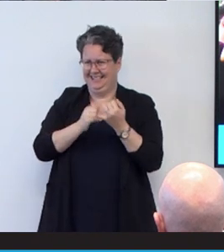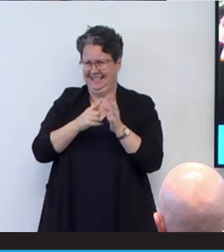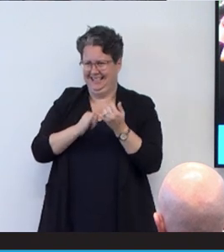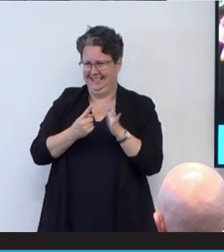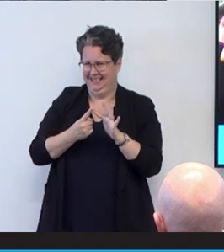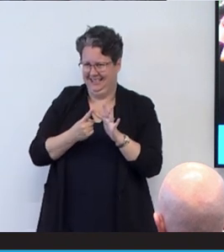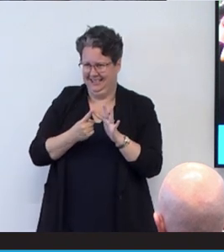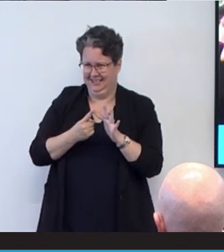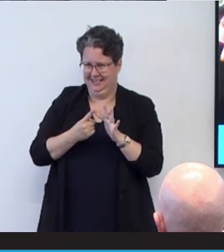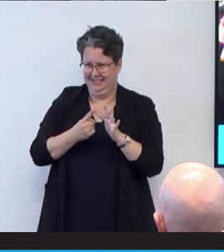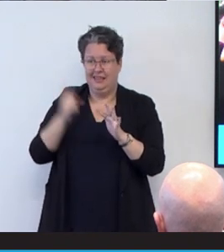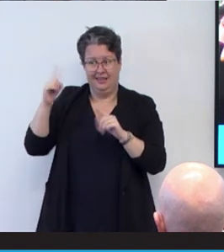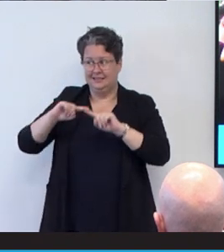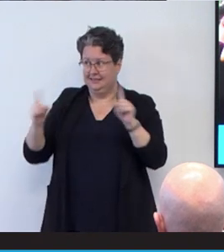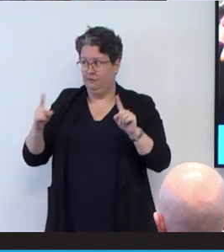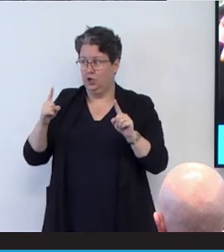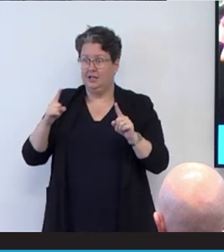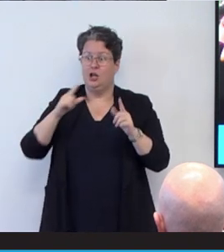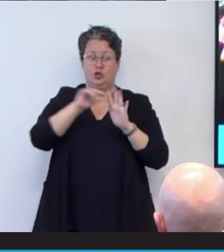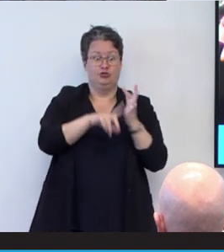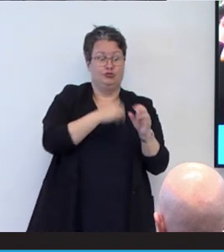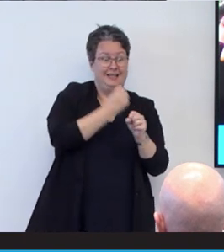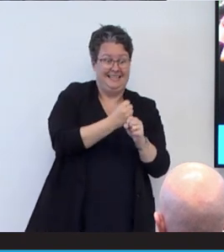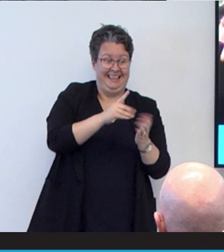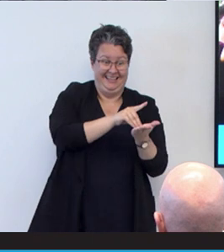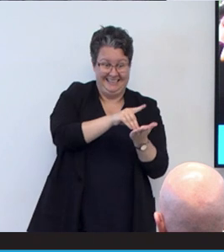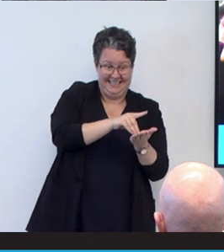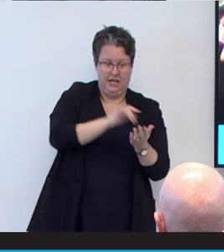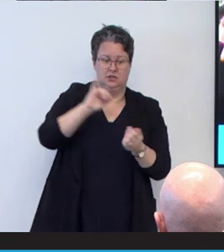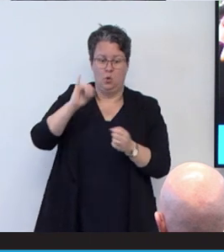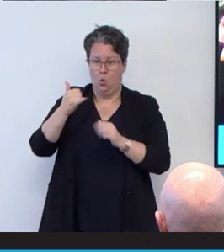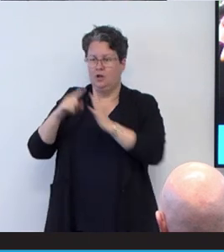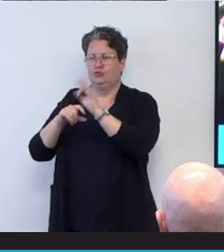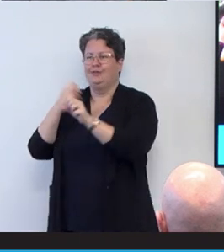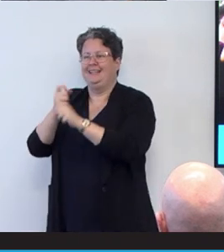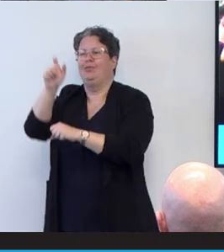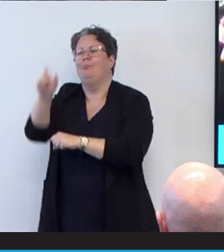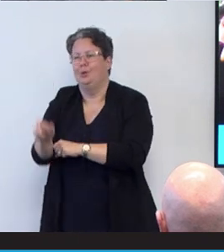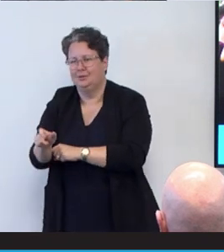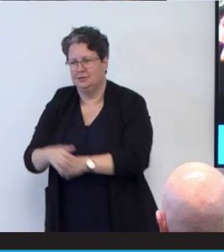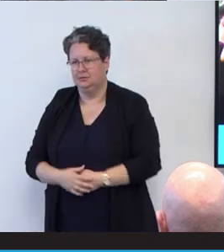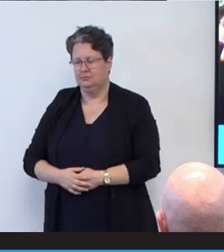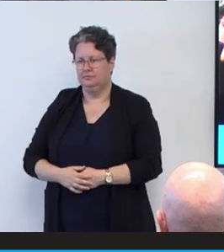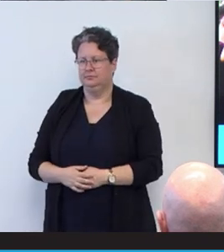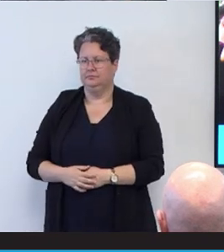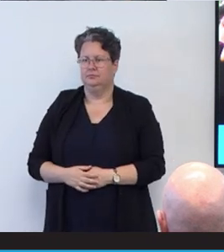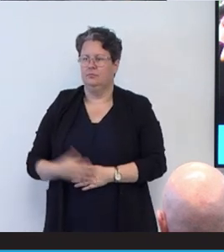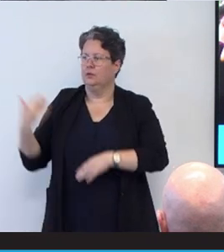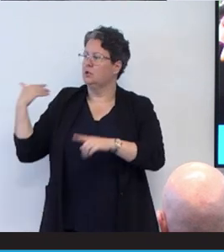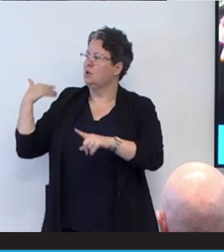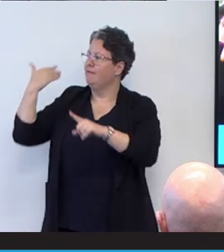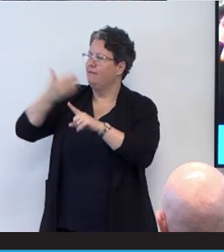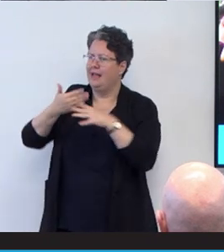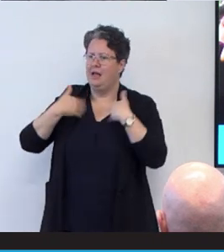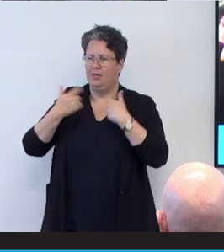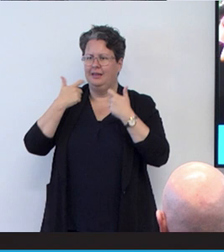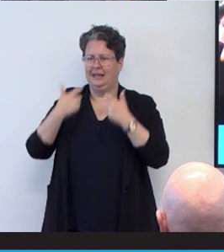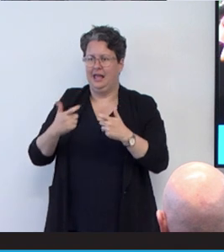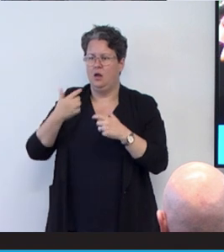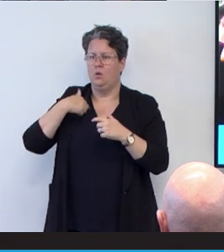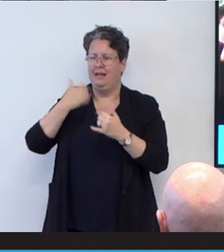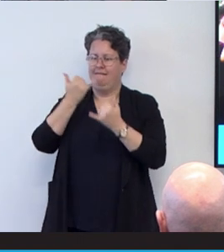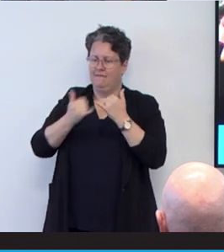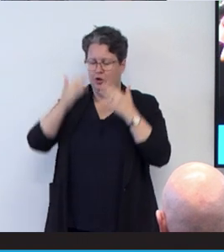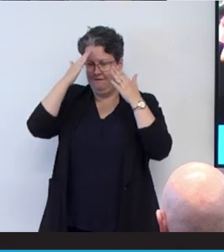are so different. For so long in our healthcare system, we've created provider centered systems,